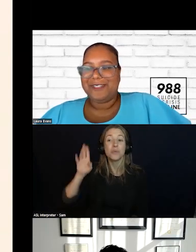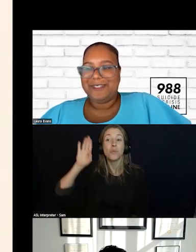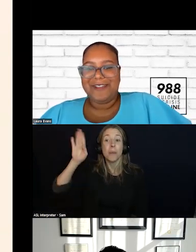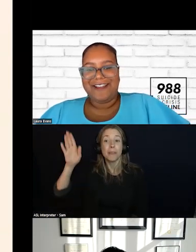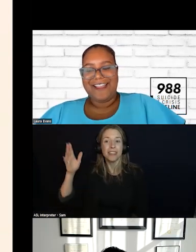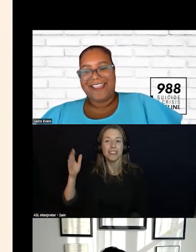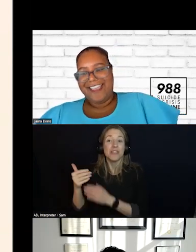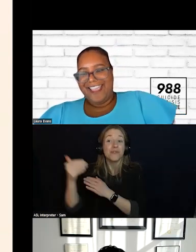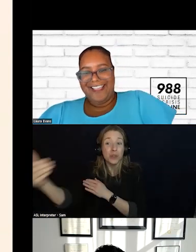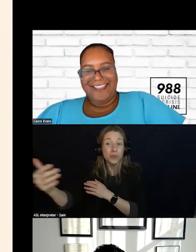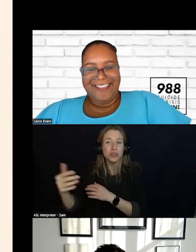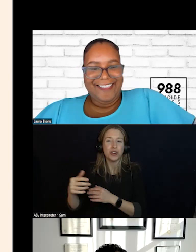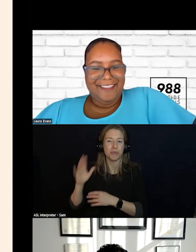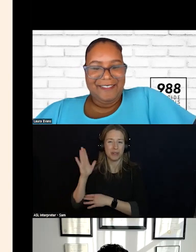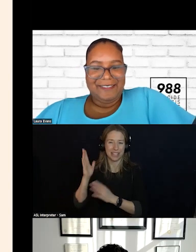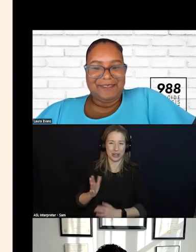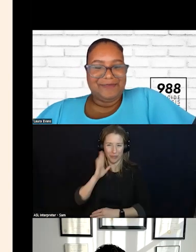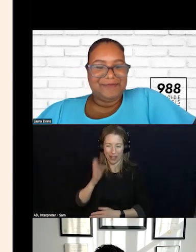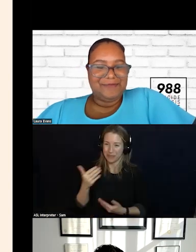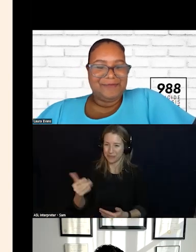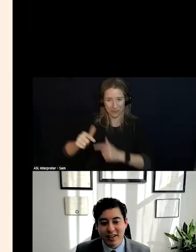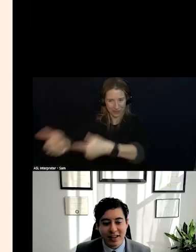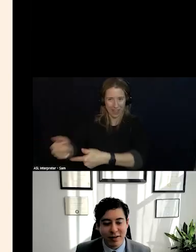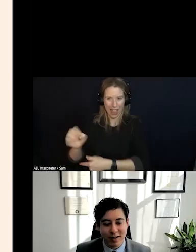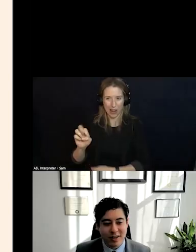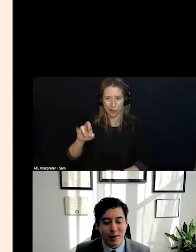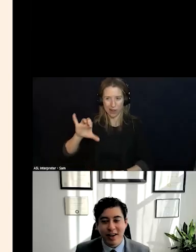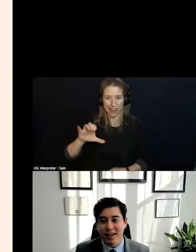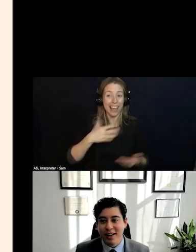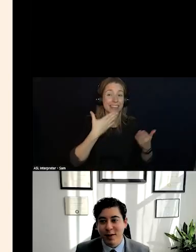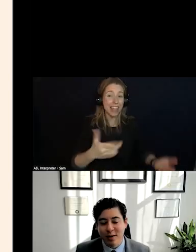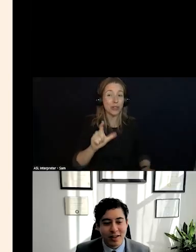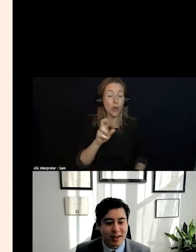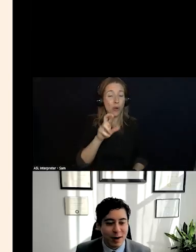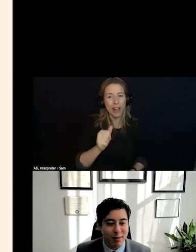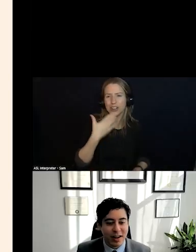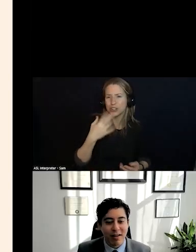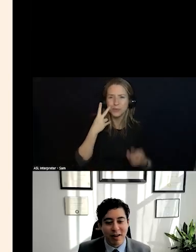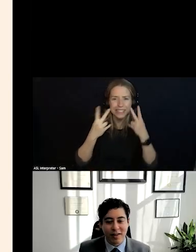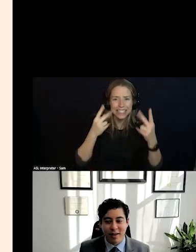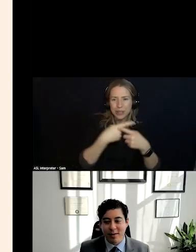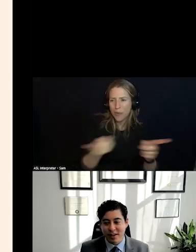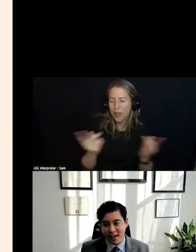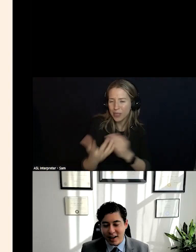TO YOU ERIC. >>: THANKS LAURA. I AM ERIC RAFLA-YUAN AND